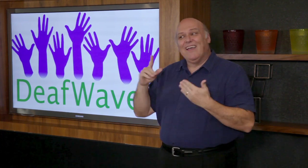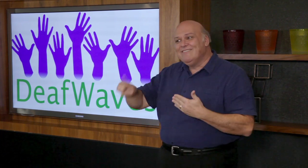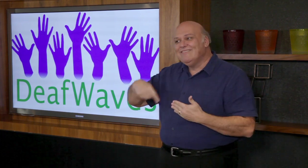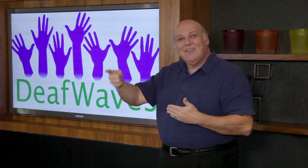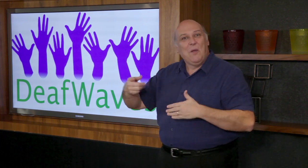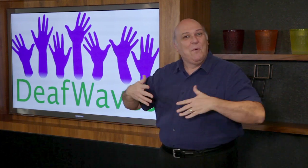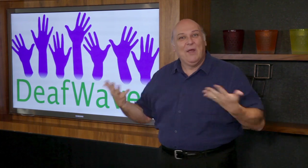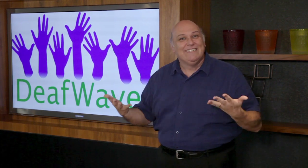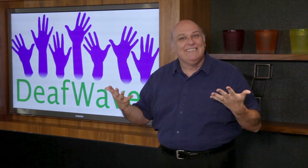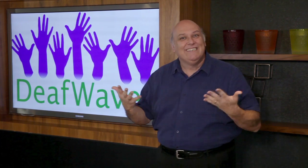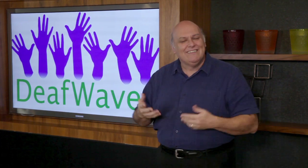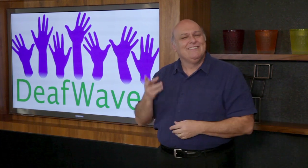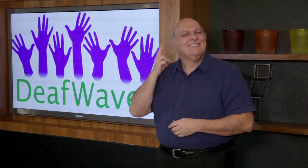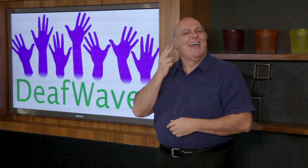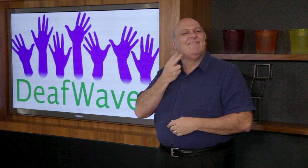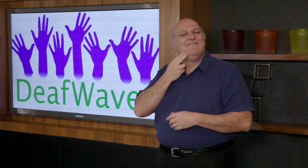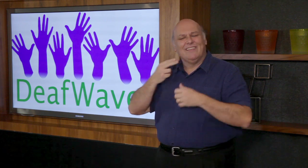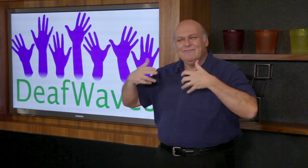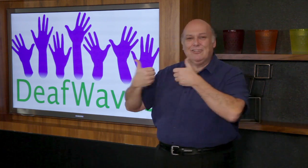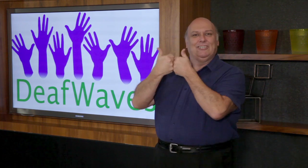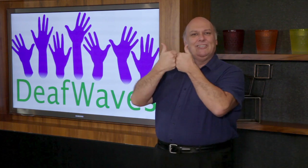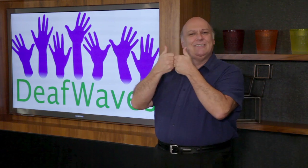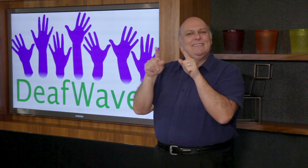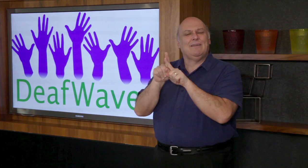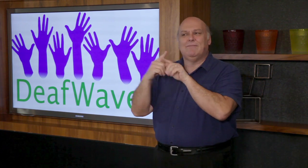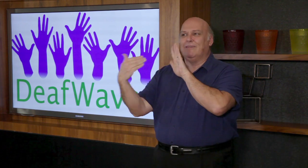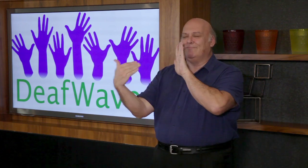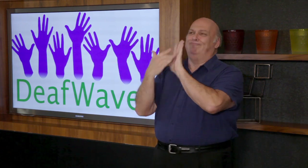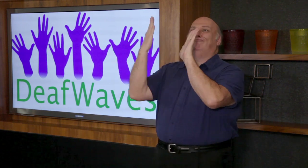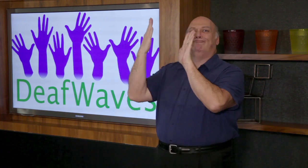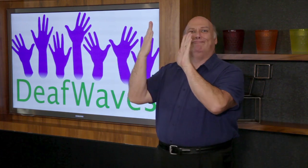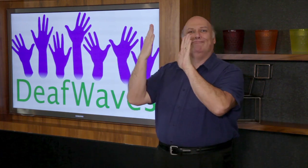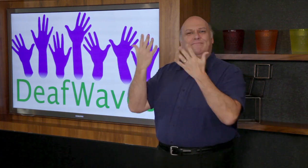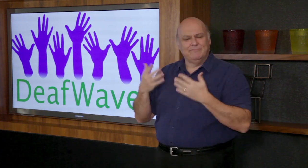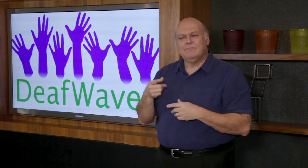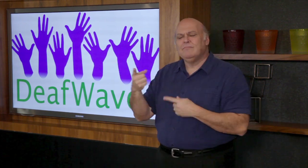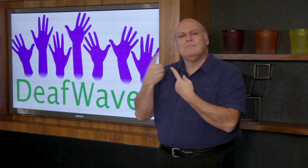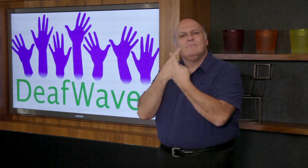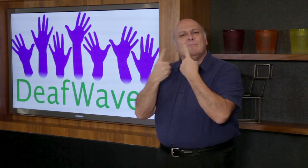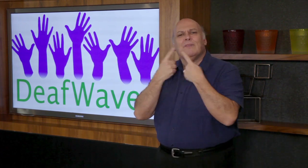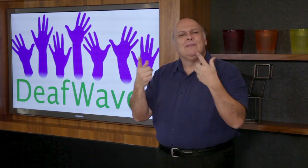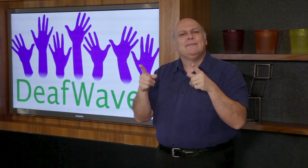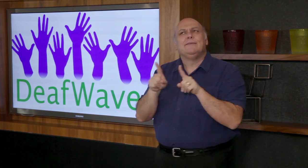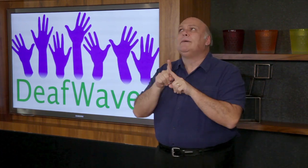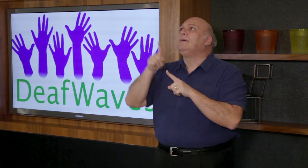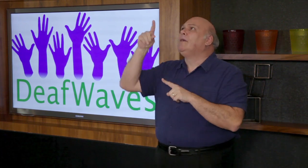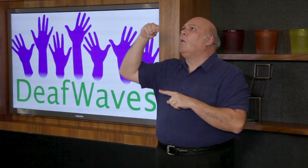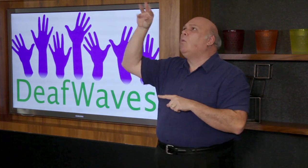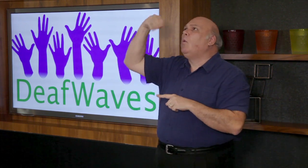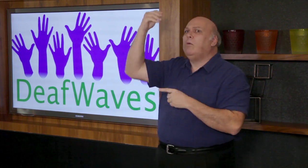Now what is the next "Deaf Challenge" to observe? Today we will look into the